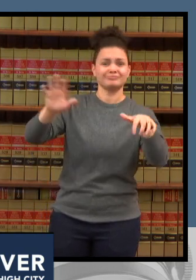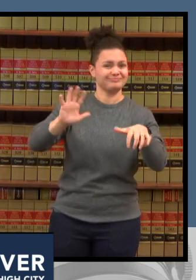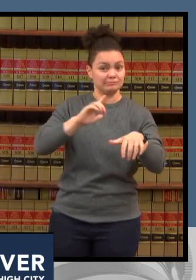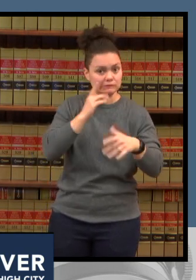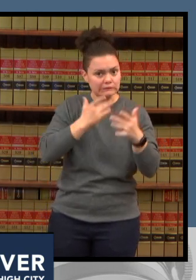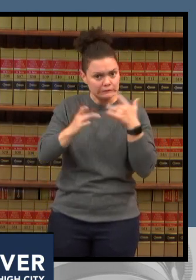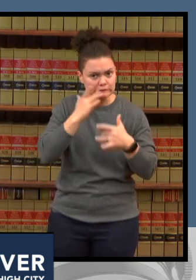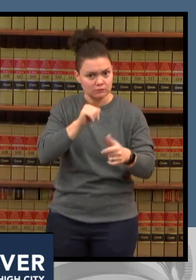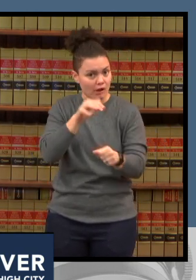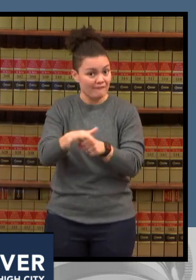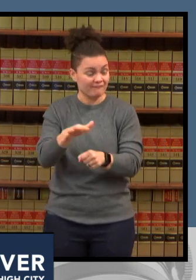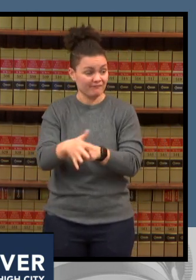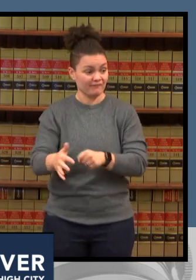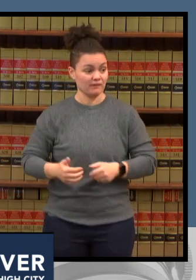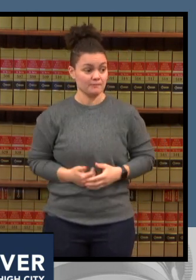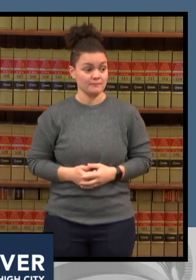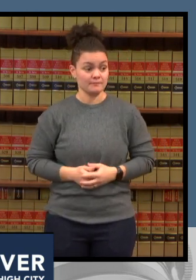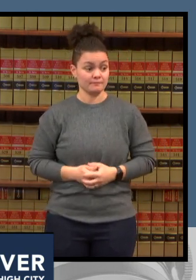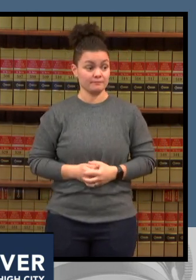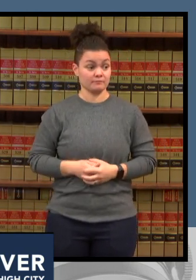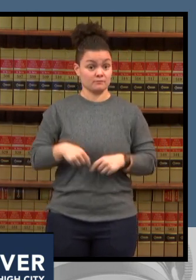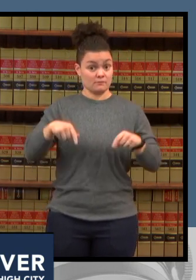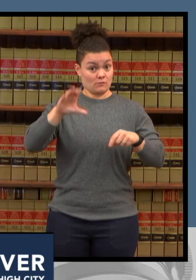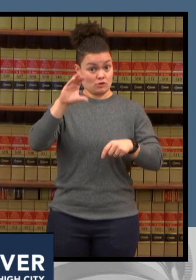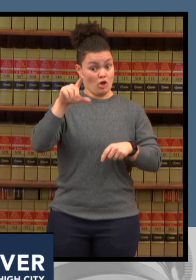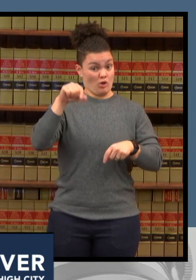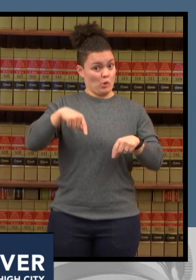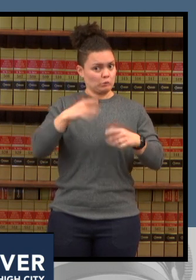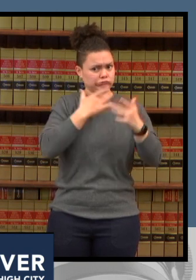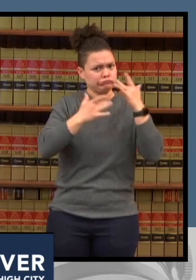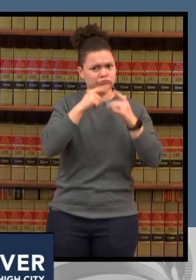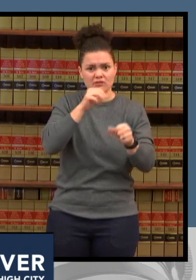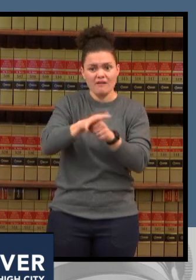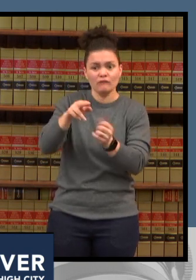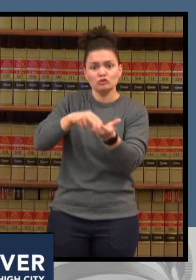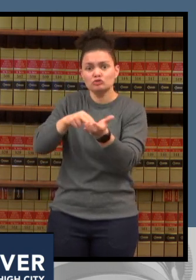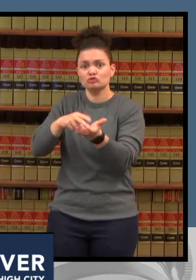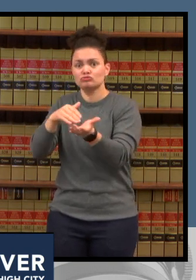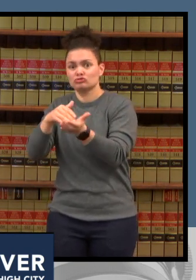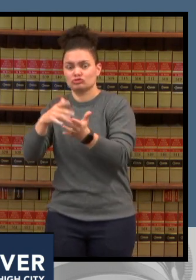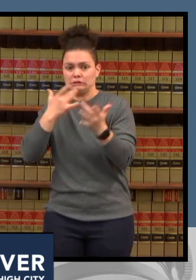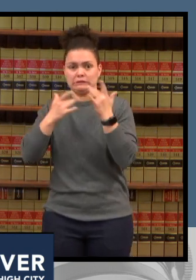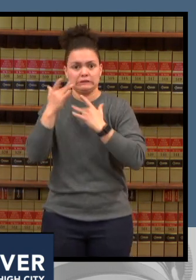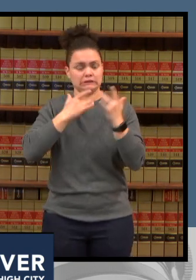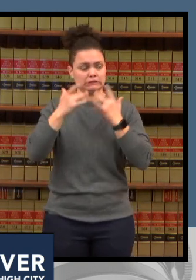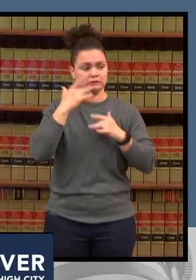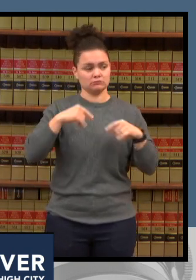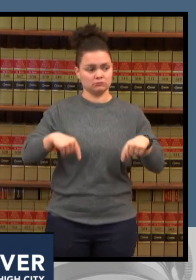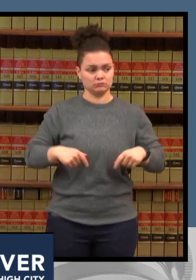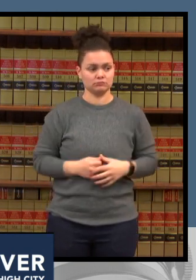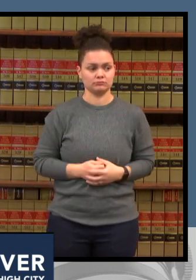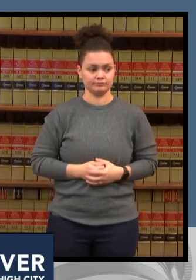a recent report by mercer that was published in 2021 we are at the bottom five of states in